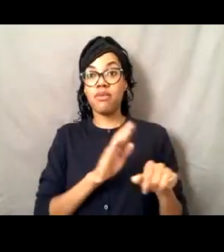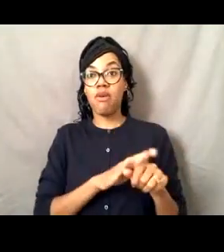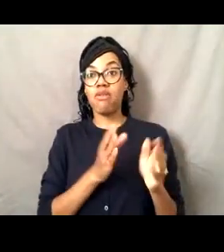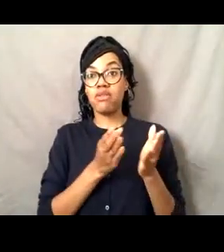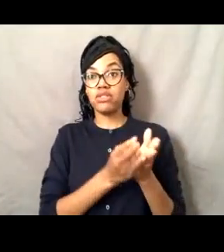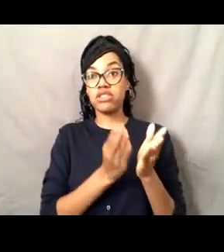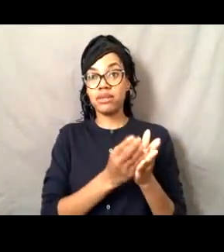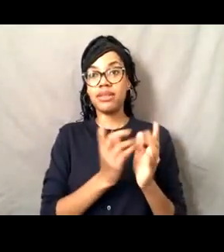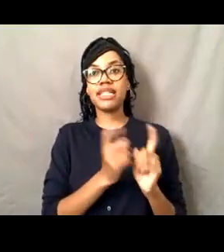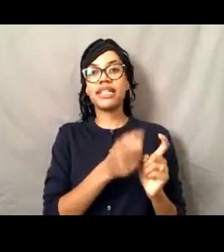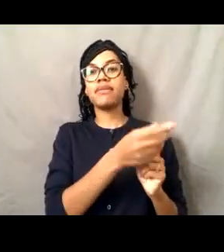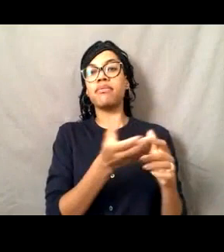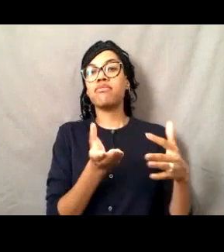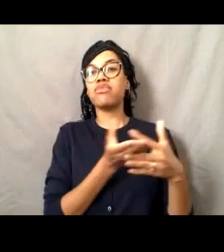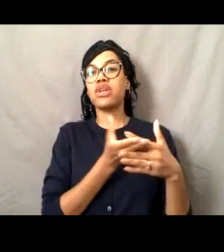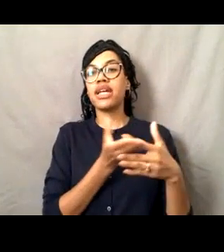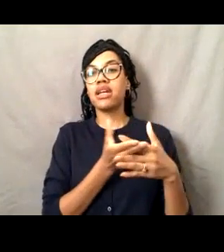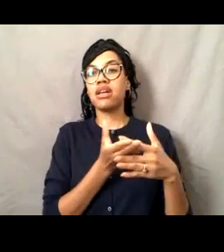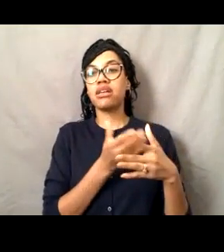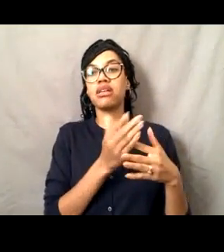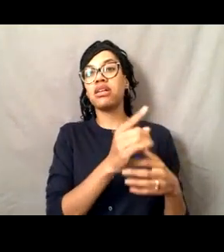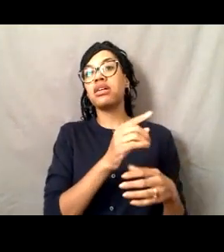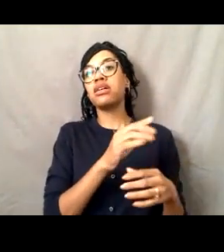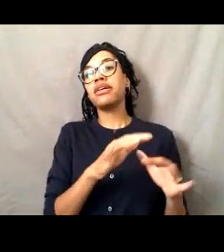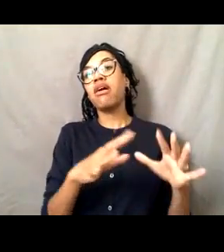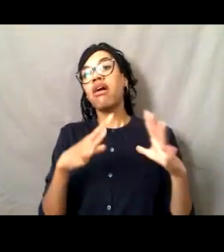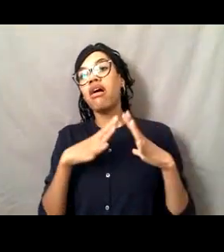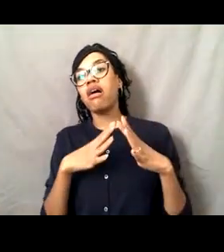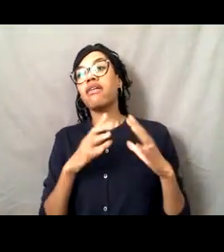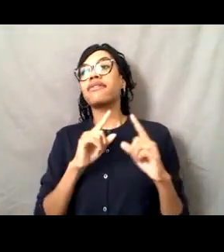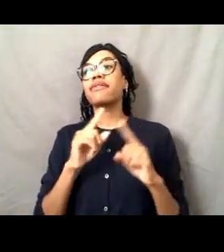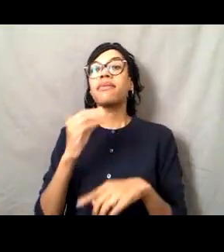It's giving them a break so that they can go take some leave and go home.